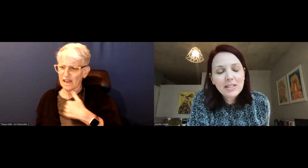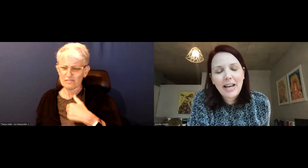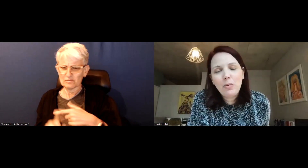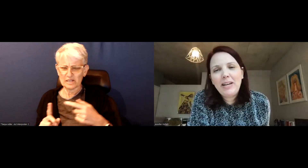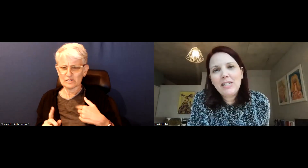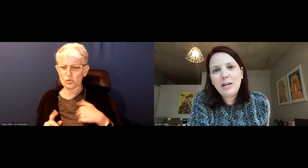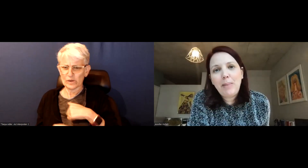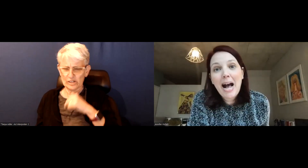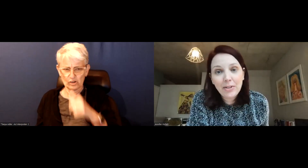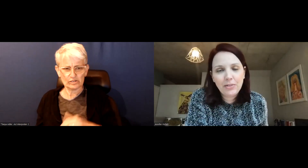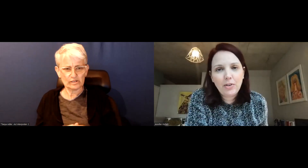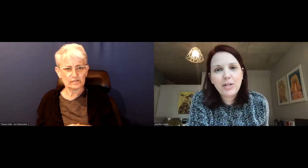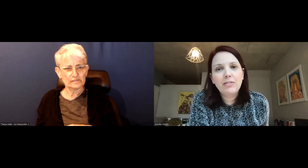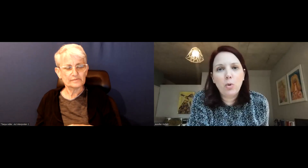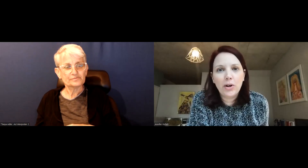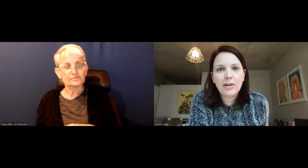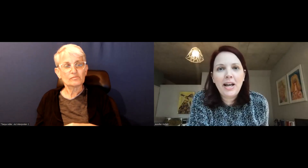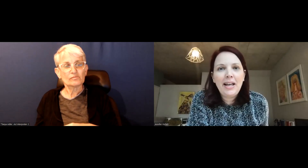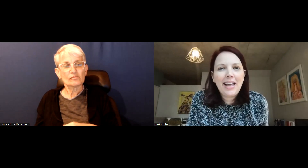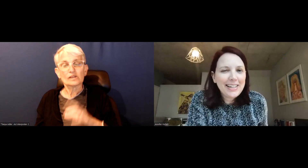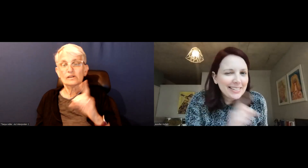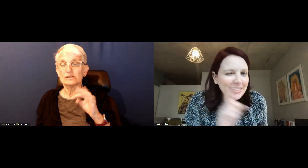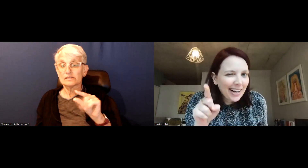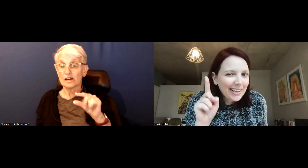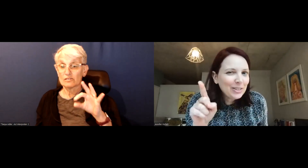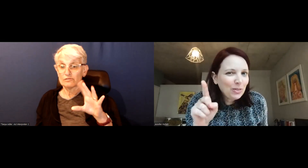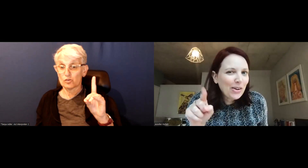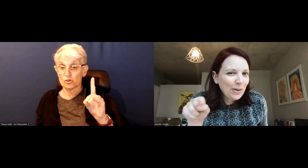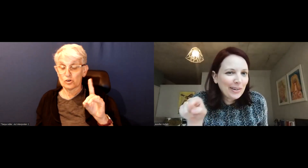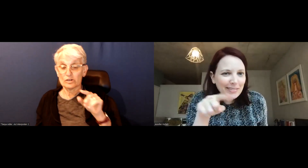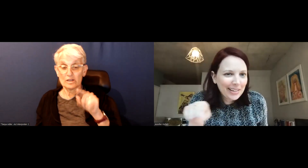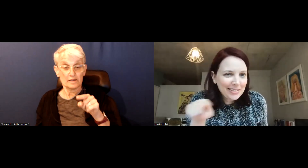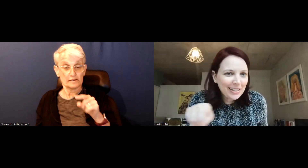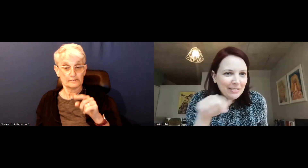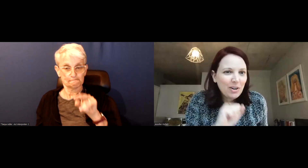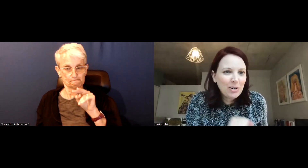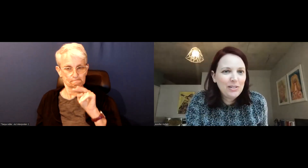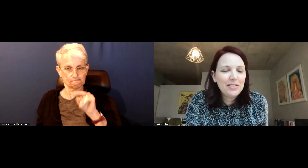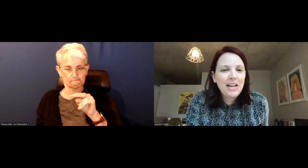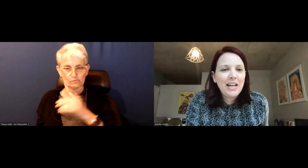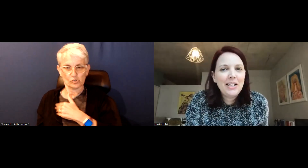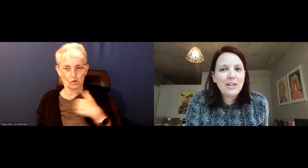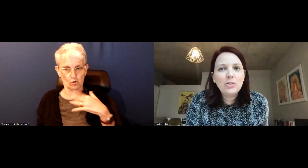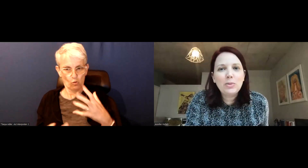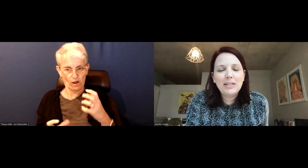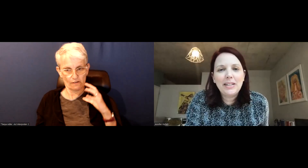All to say we have seen a pattern from Doug Ford that he has his eye on Toronto and likes getting involved.